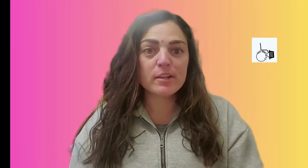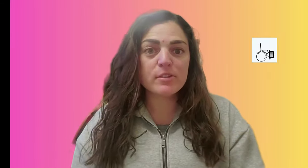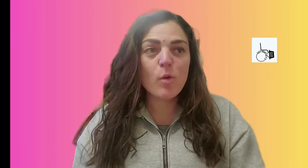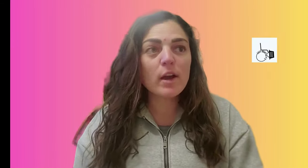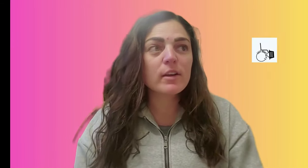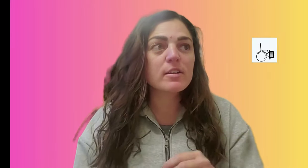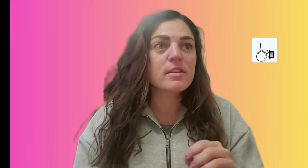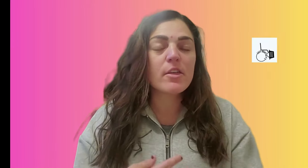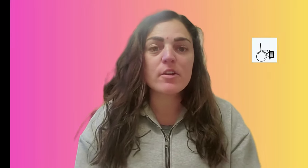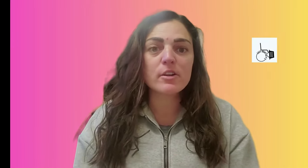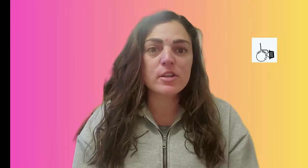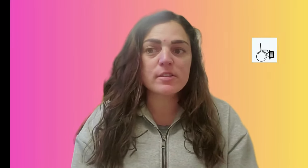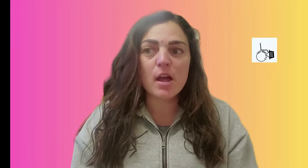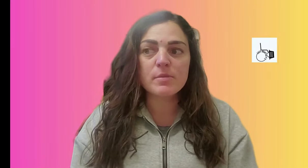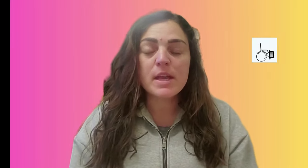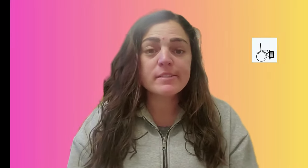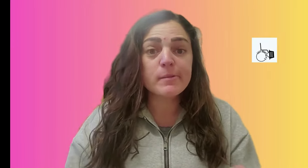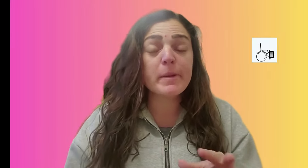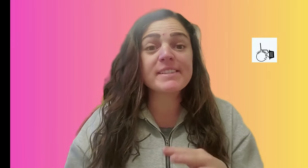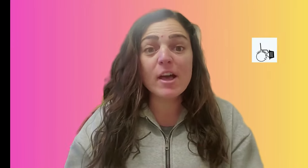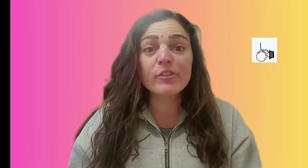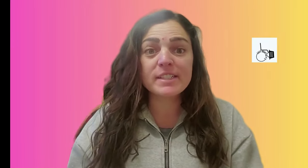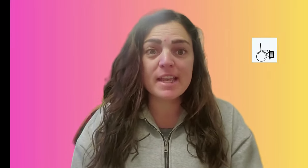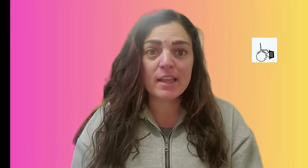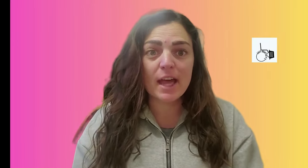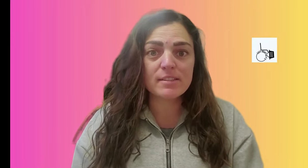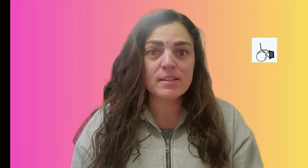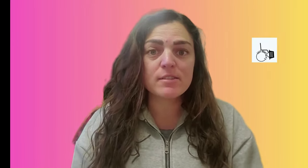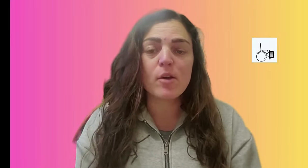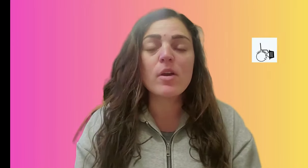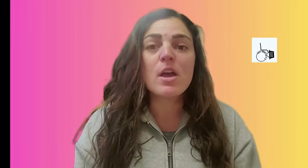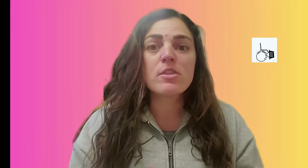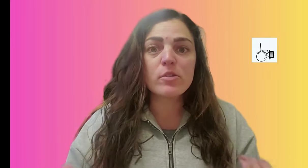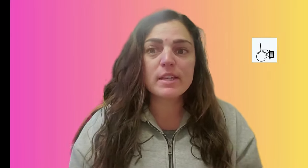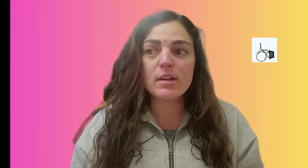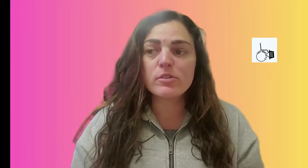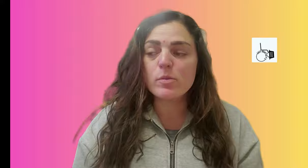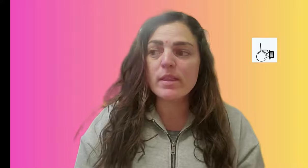with kiddos and Walkers other are just um some of my self-contained classes so those kiddos